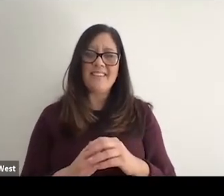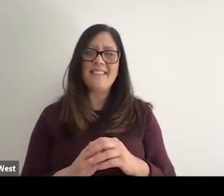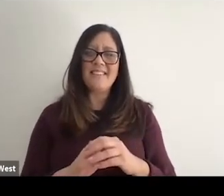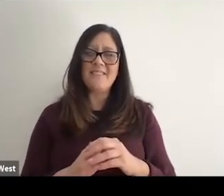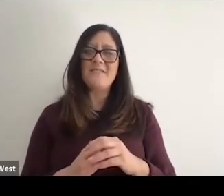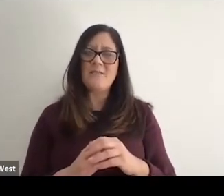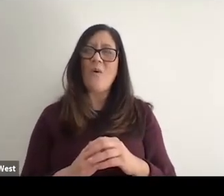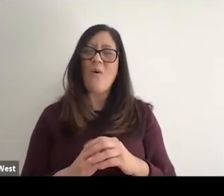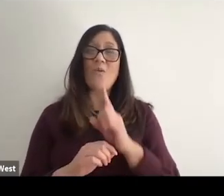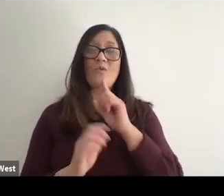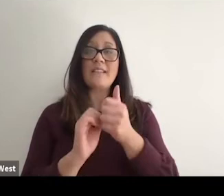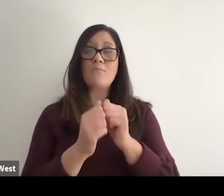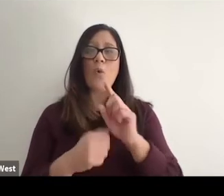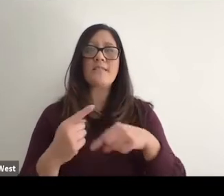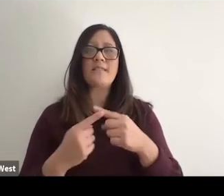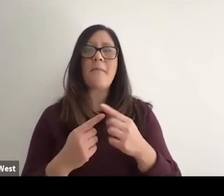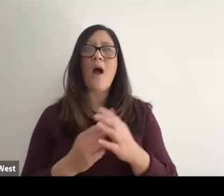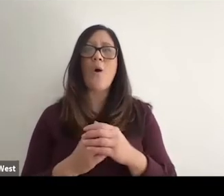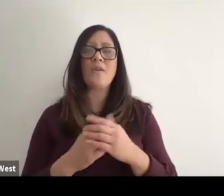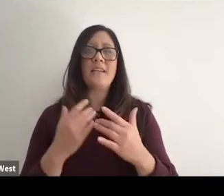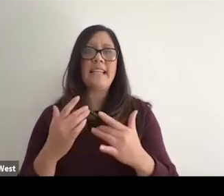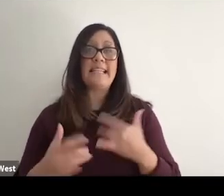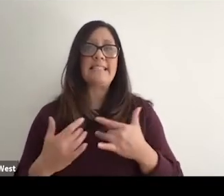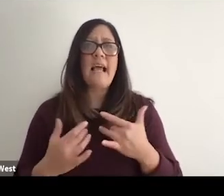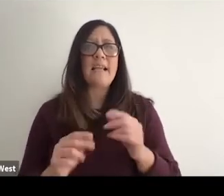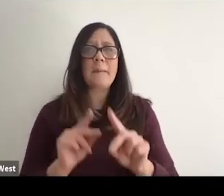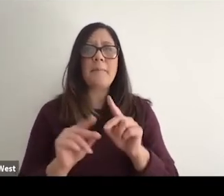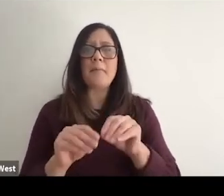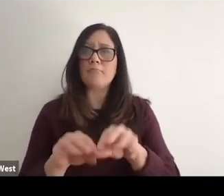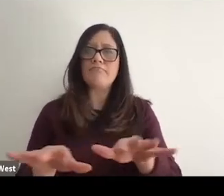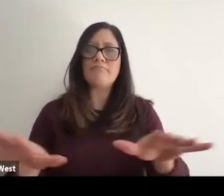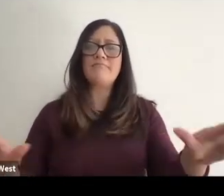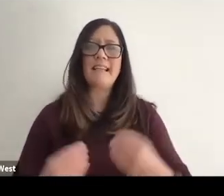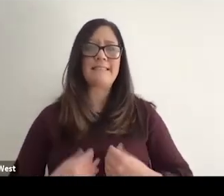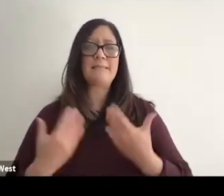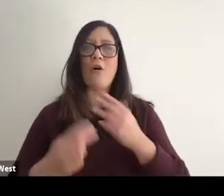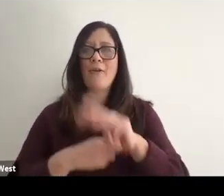And that's what we're about. That's what sports about. It's exciting people about. Follow this,